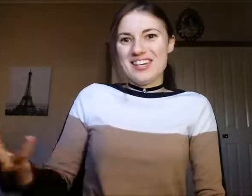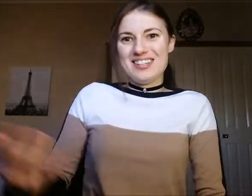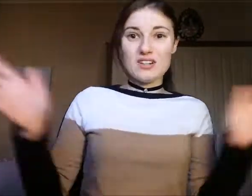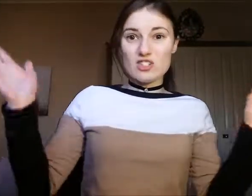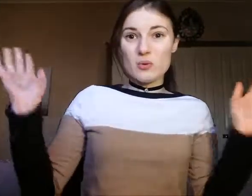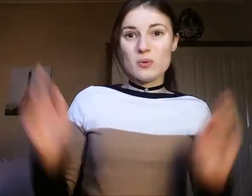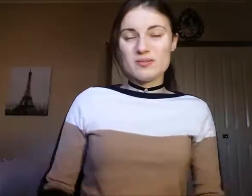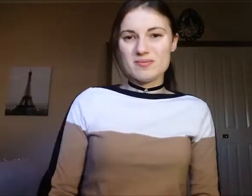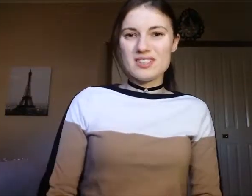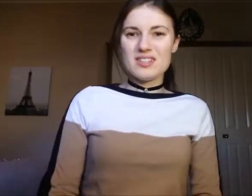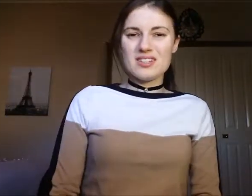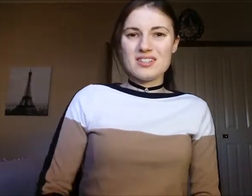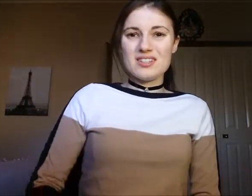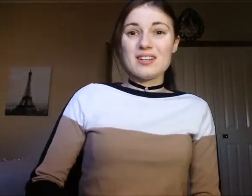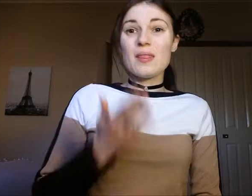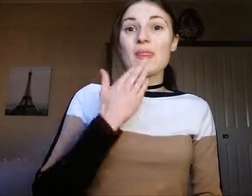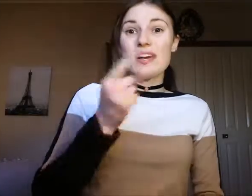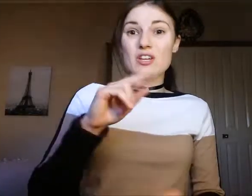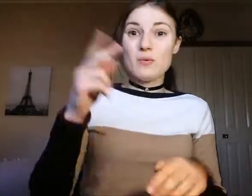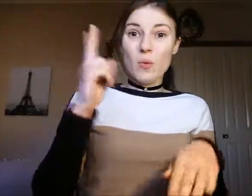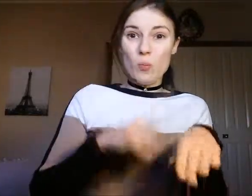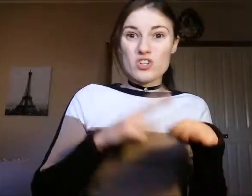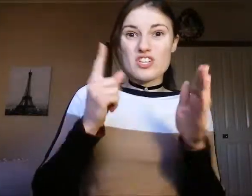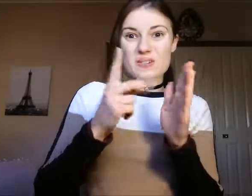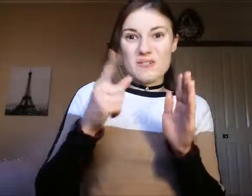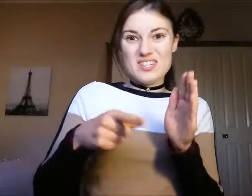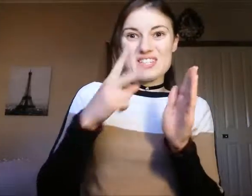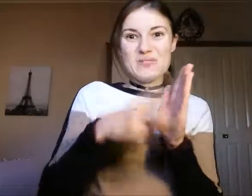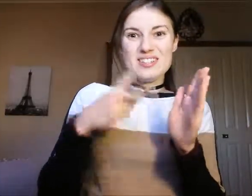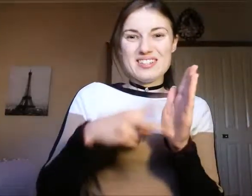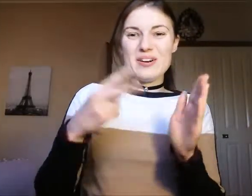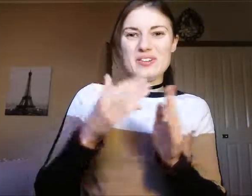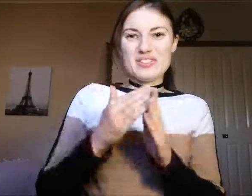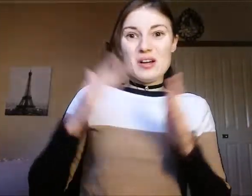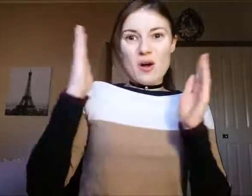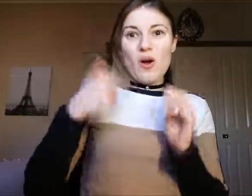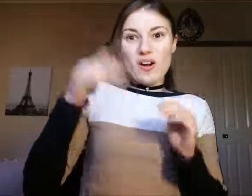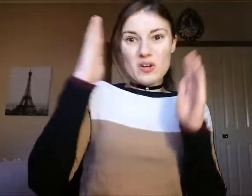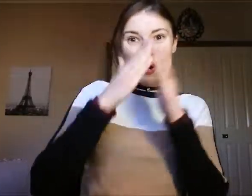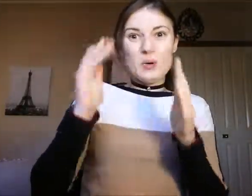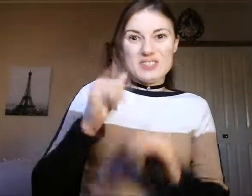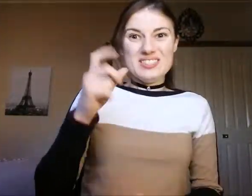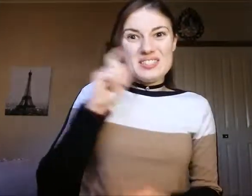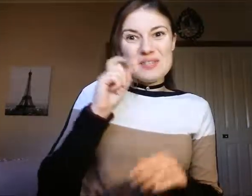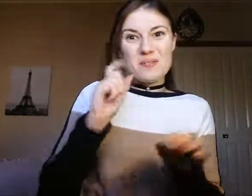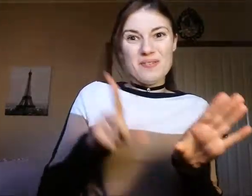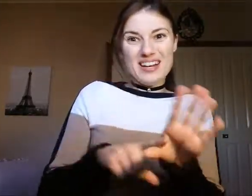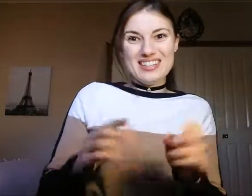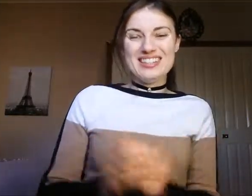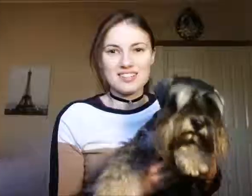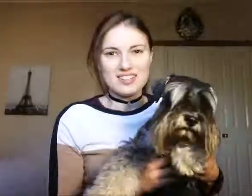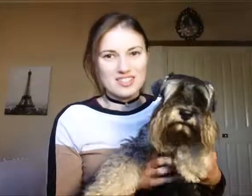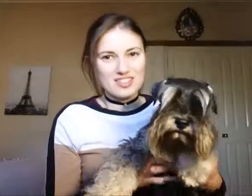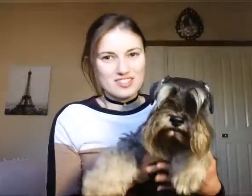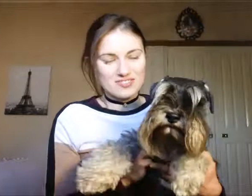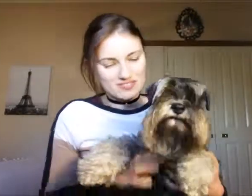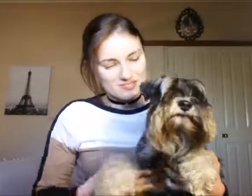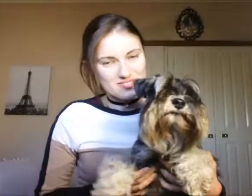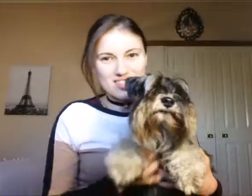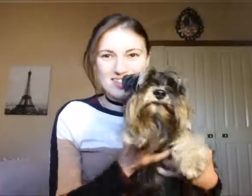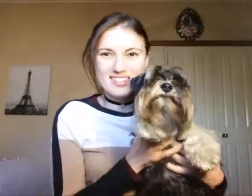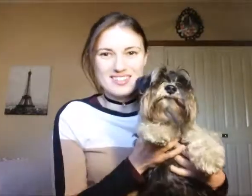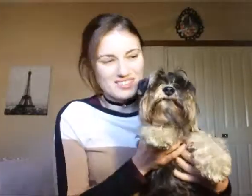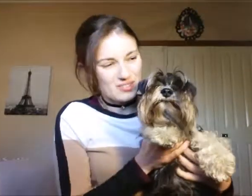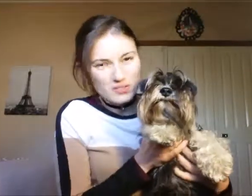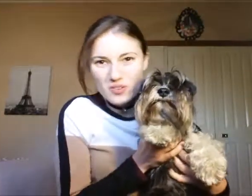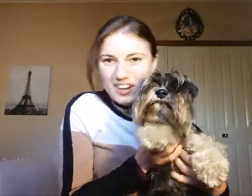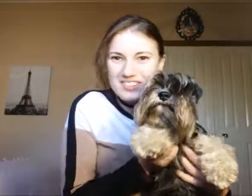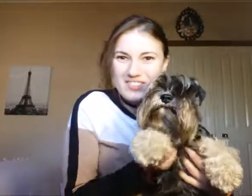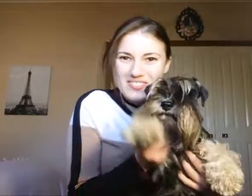that's all thank you for watching this video I hope it is funny.